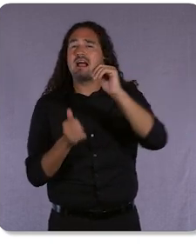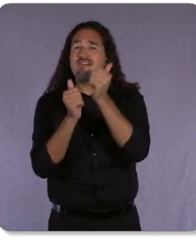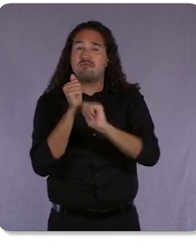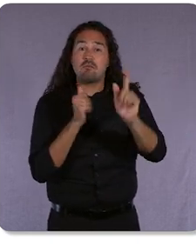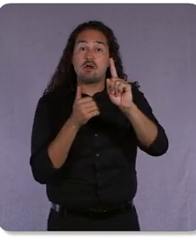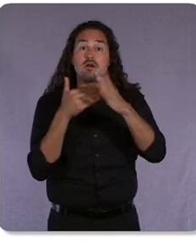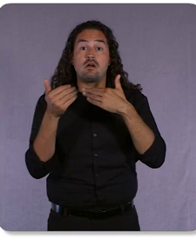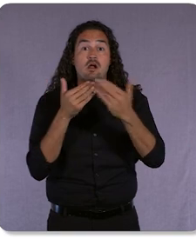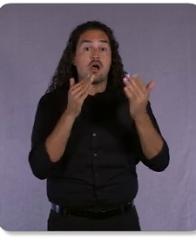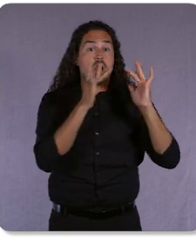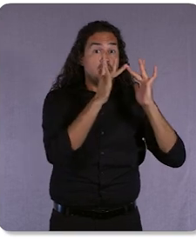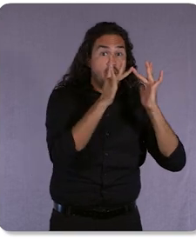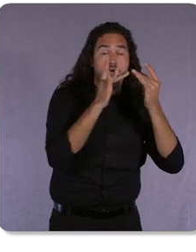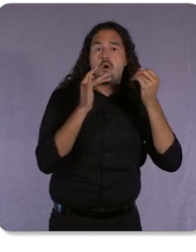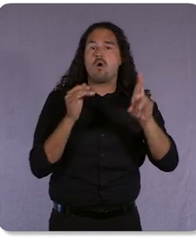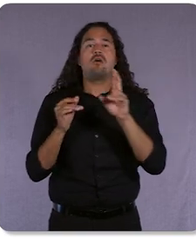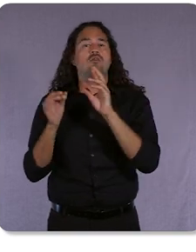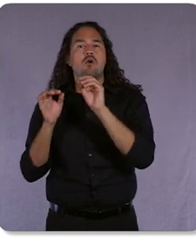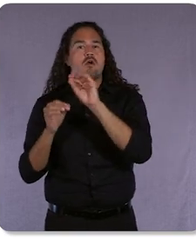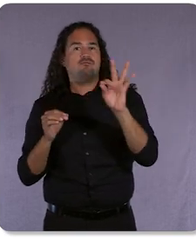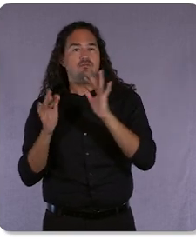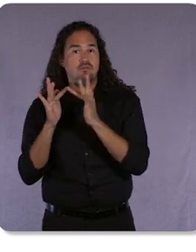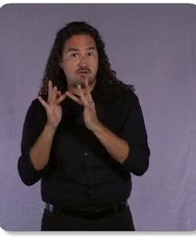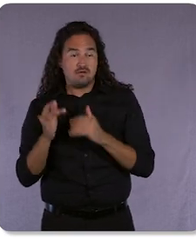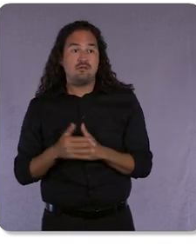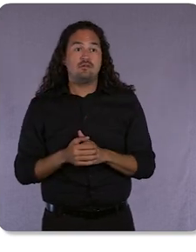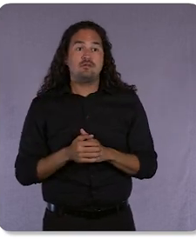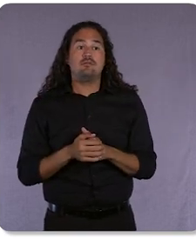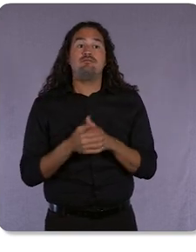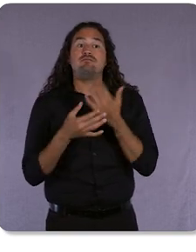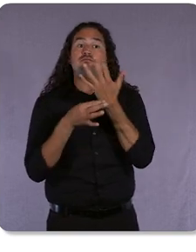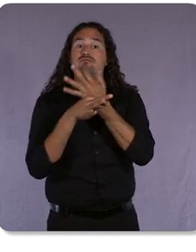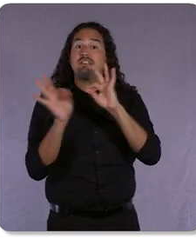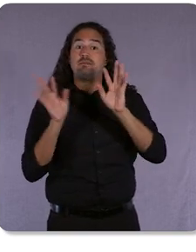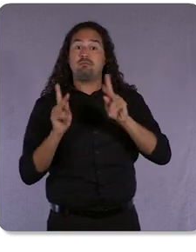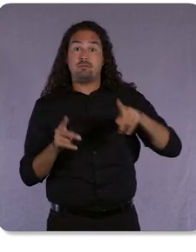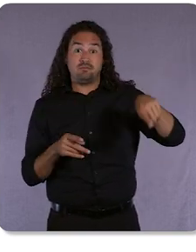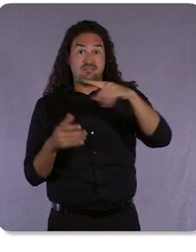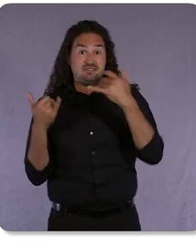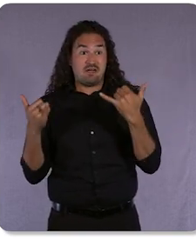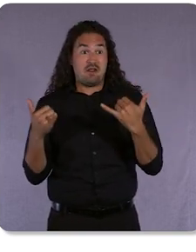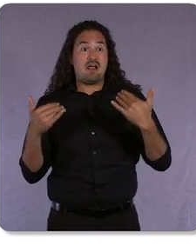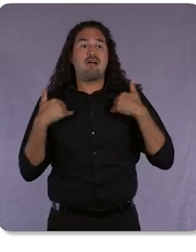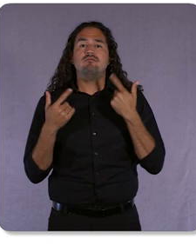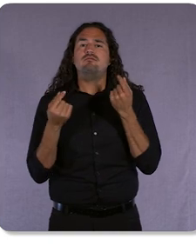And then the freedom that people have today to shop seamlessly across multiple channels, whenever